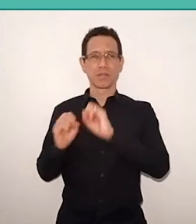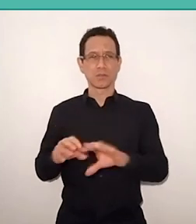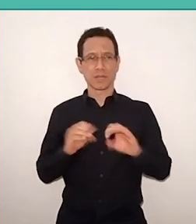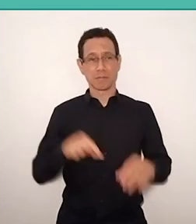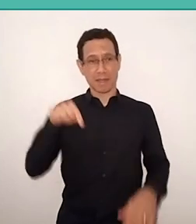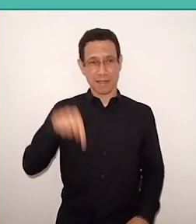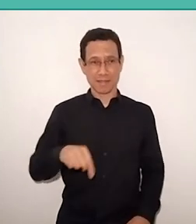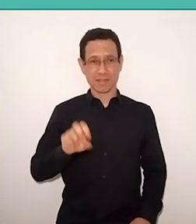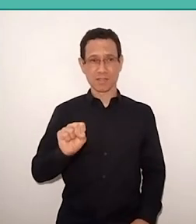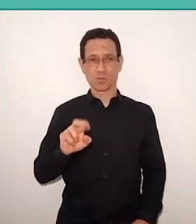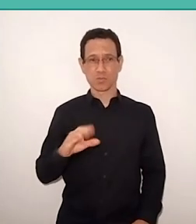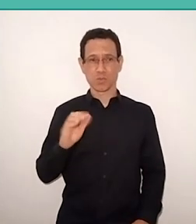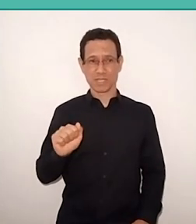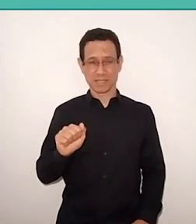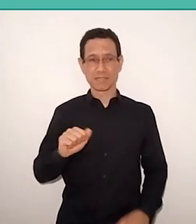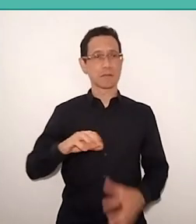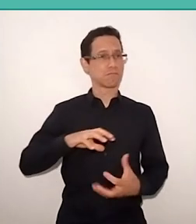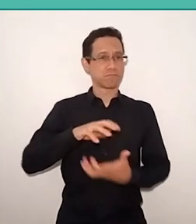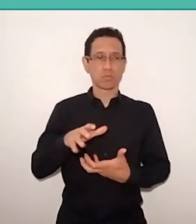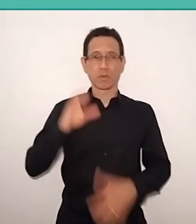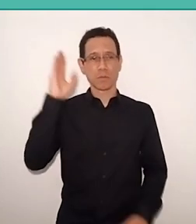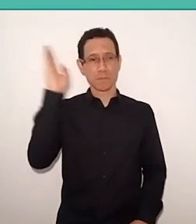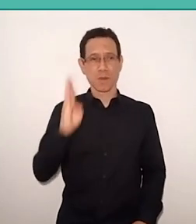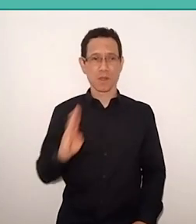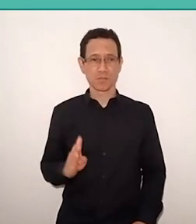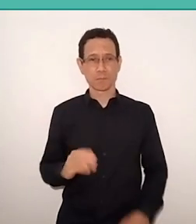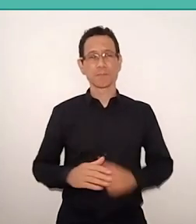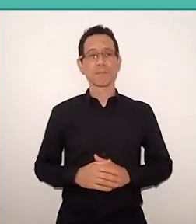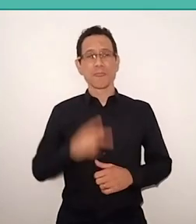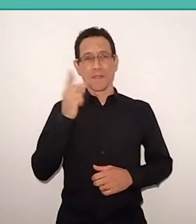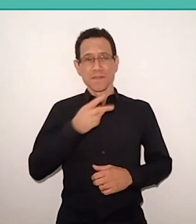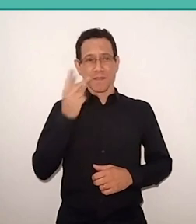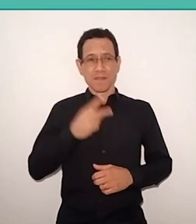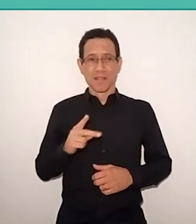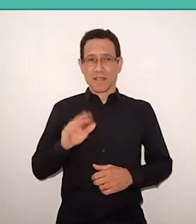I see that when they speak that Freire is important today,